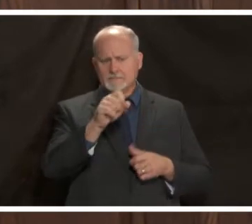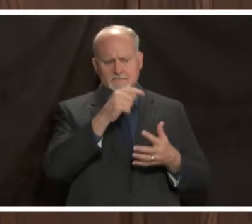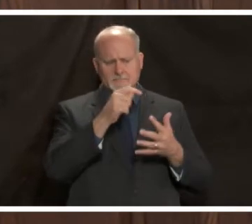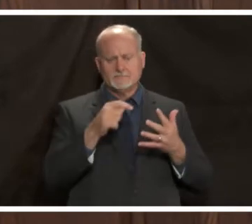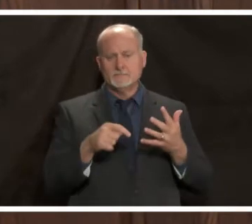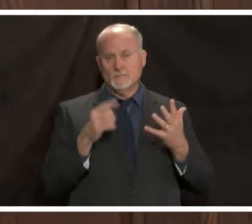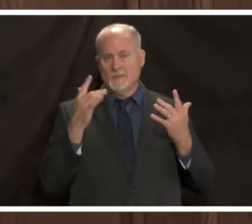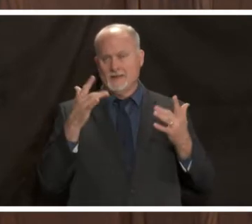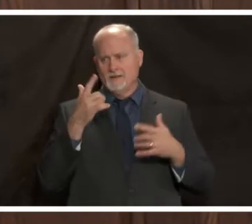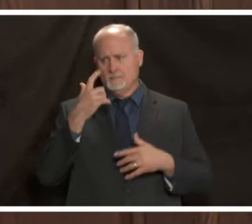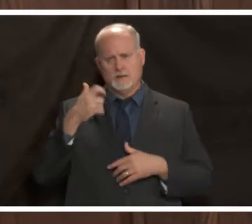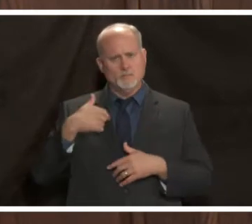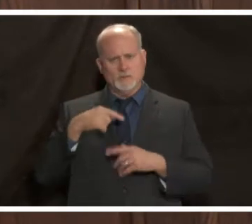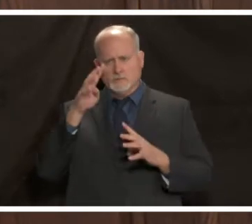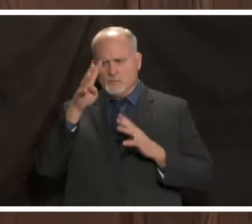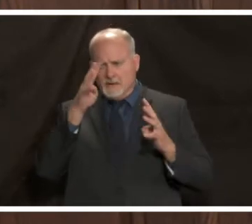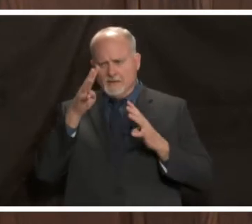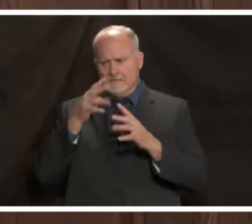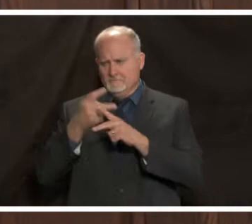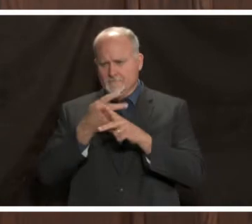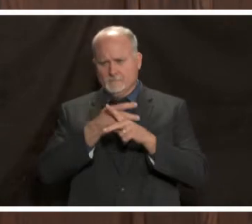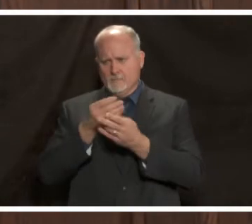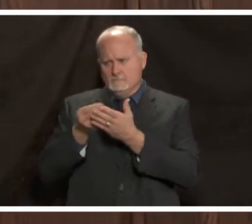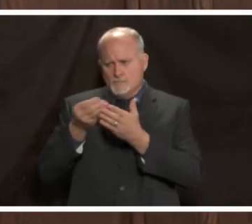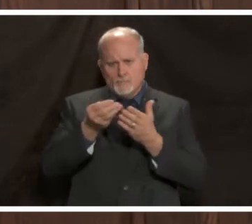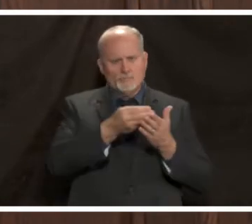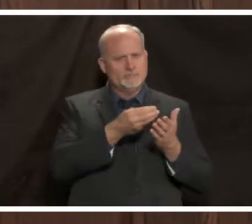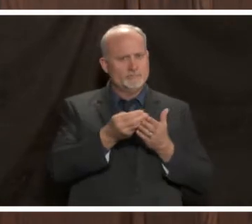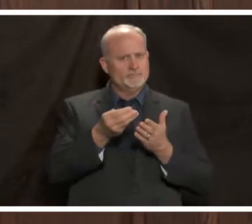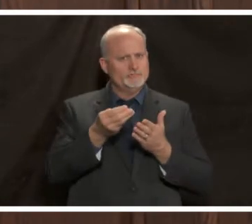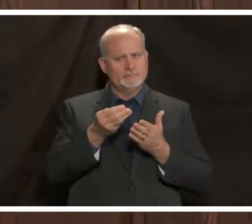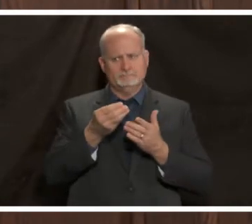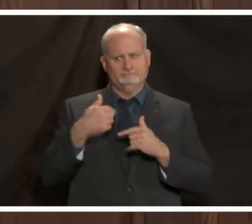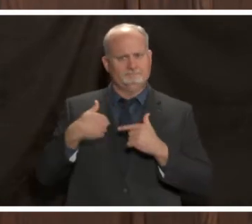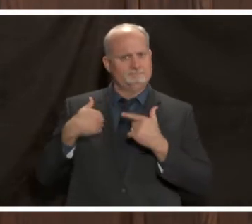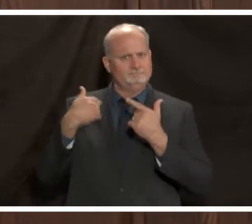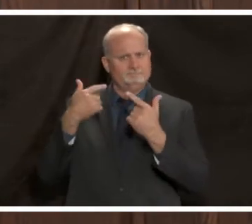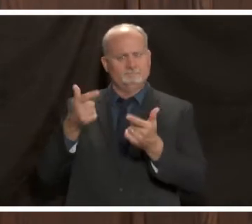due to creative sourcing from our supply chain professionals folks who dedicate themselves